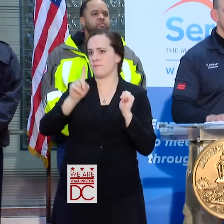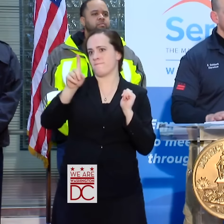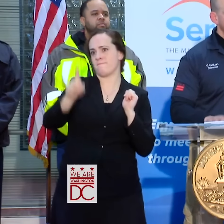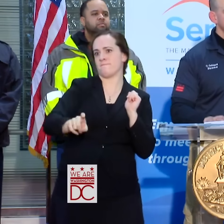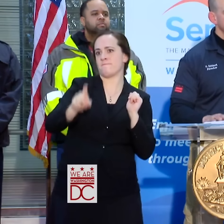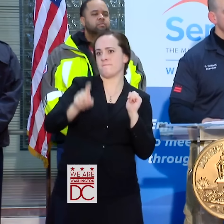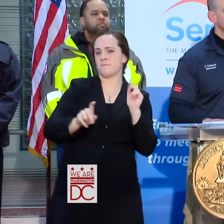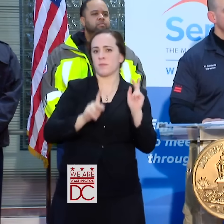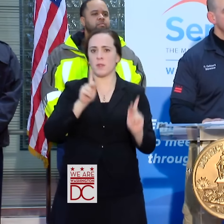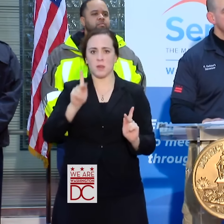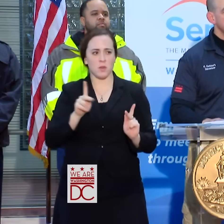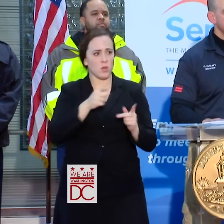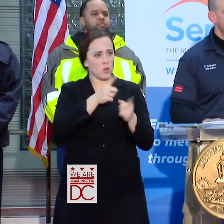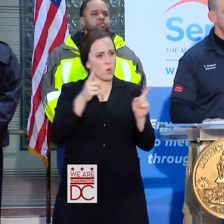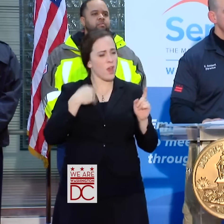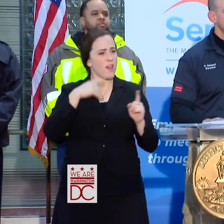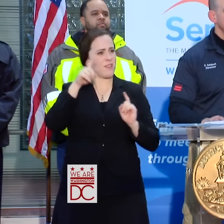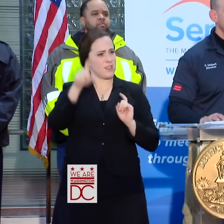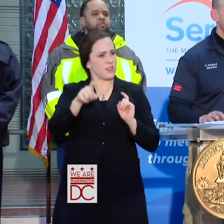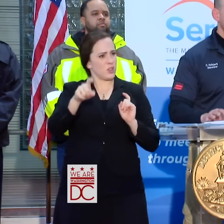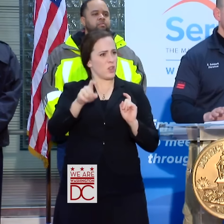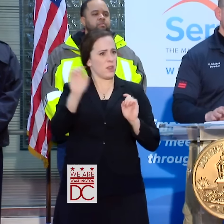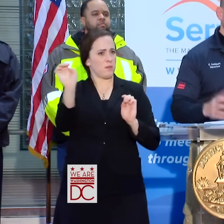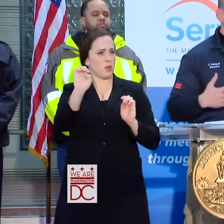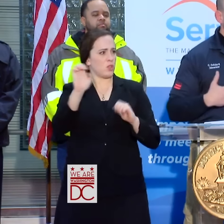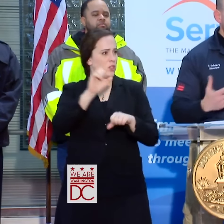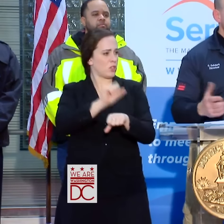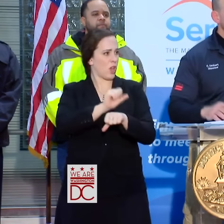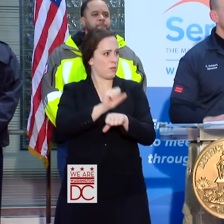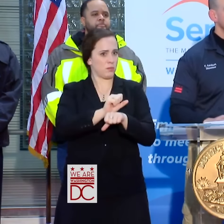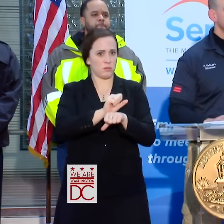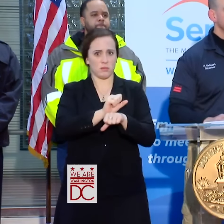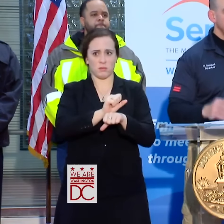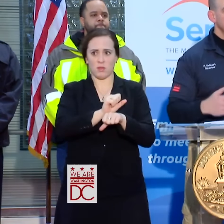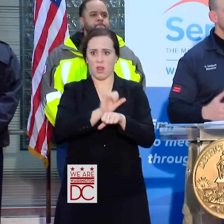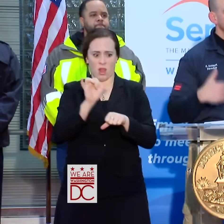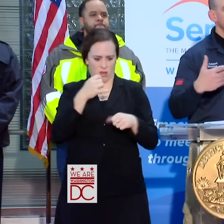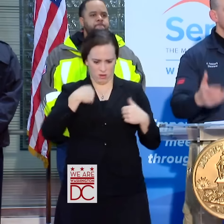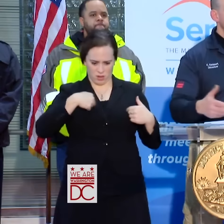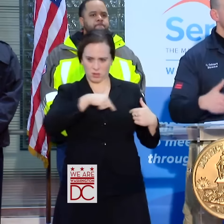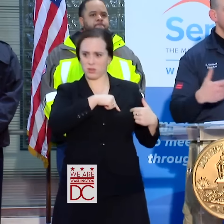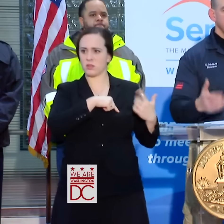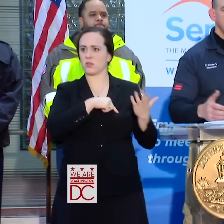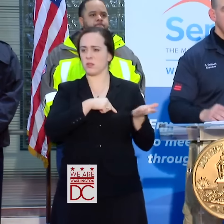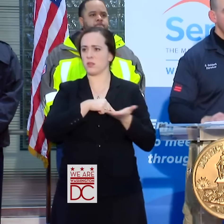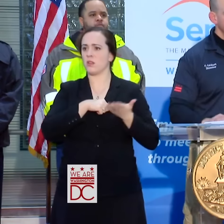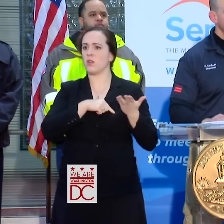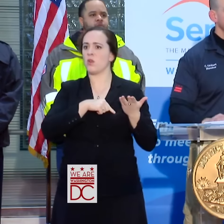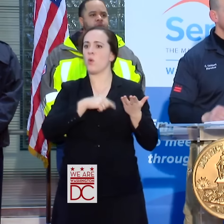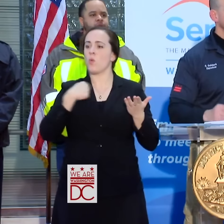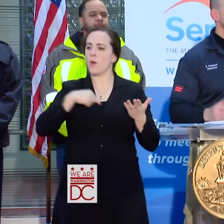THOSE THAT HAVE ESSENTIAL EMERGENCY JOBS, AS WE HAVE IN THE DISTRICT, WE ENSURE THAT WE HAVE THE ABILITY TO GET THOSE